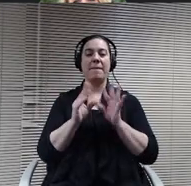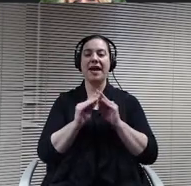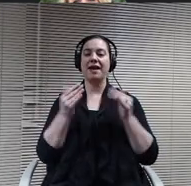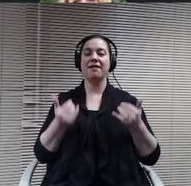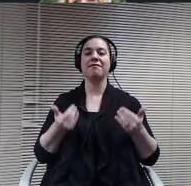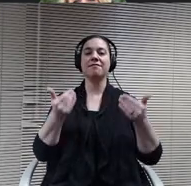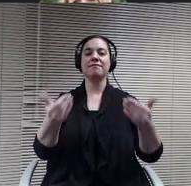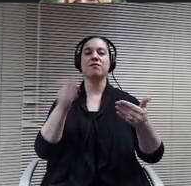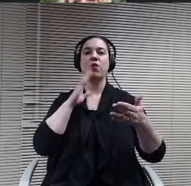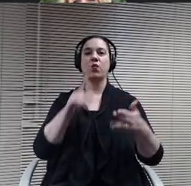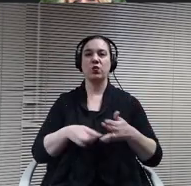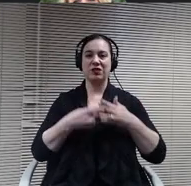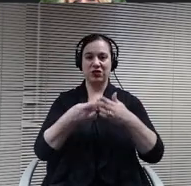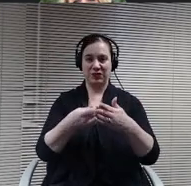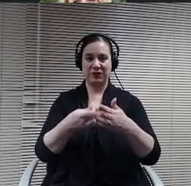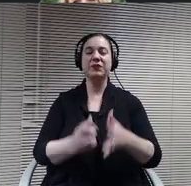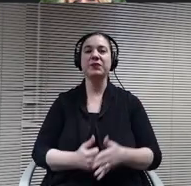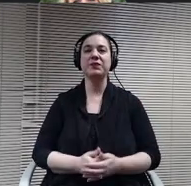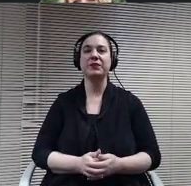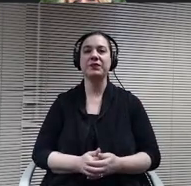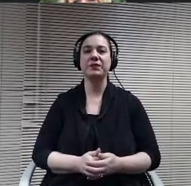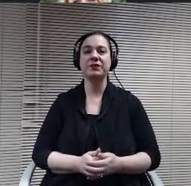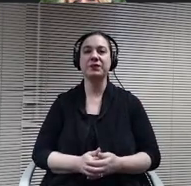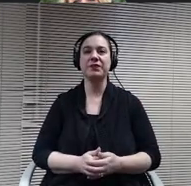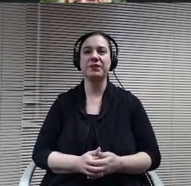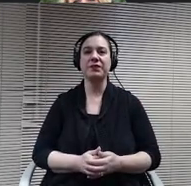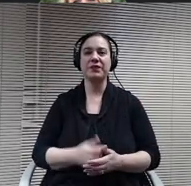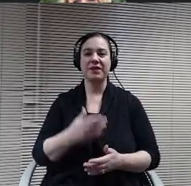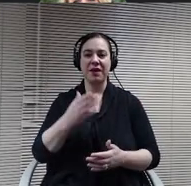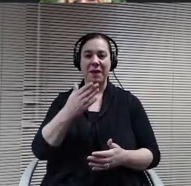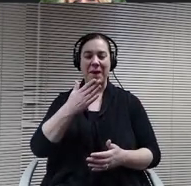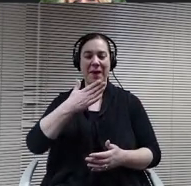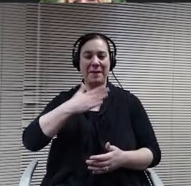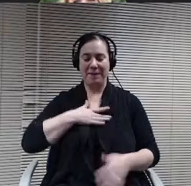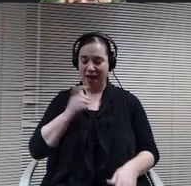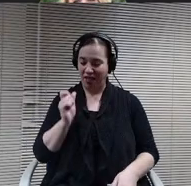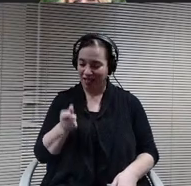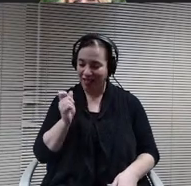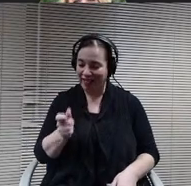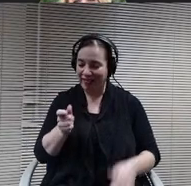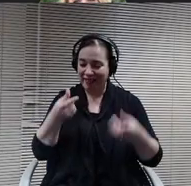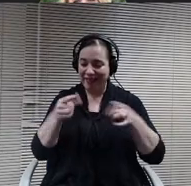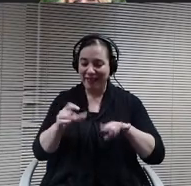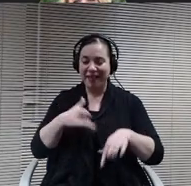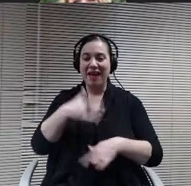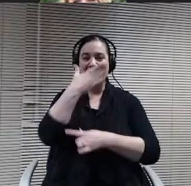Come I will gavel at home here this evening can we all rise and say the pledge to the plane?